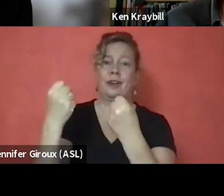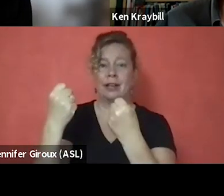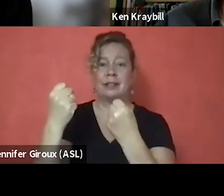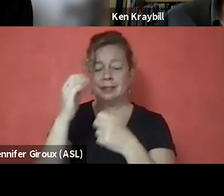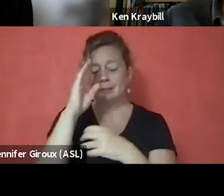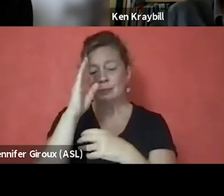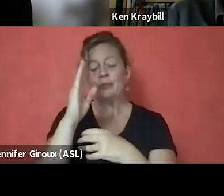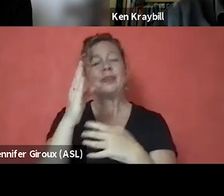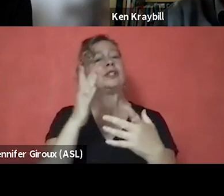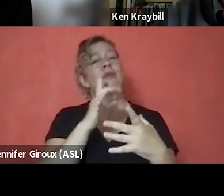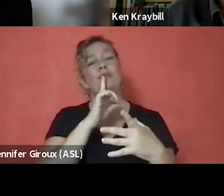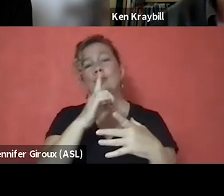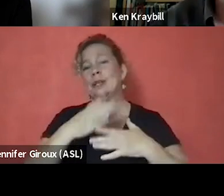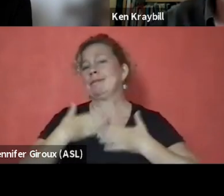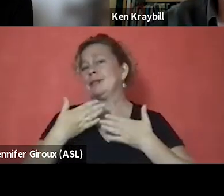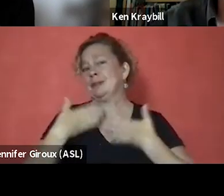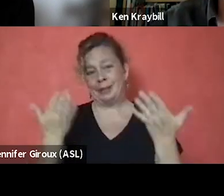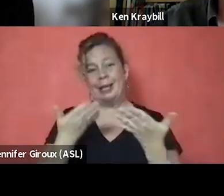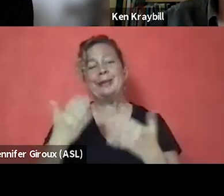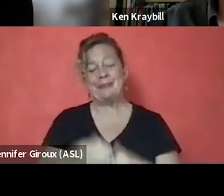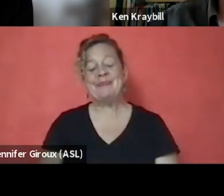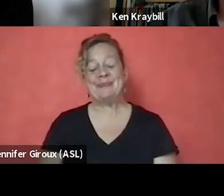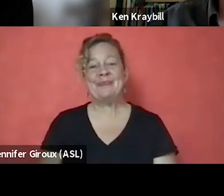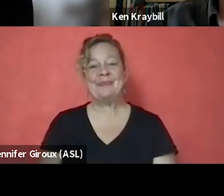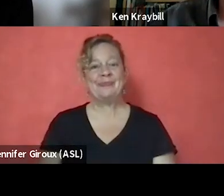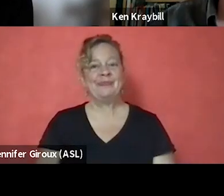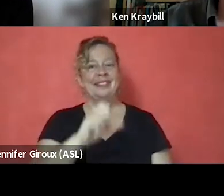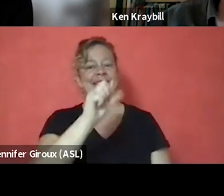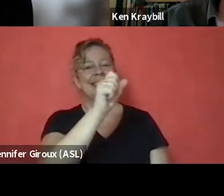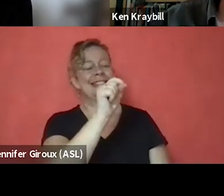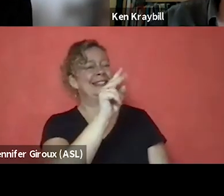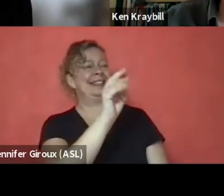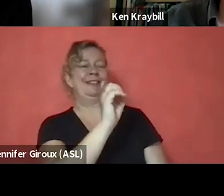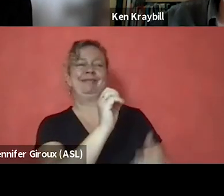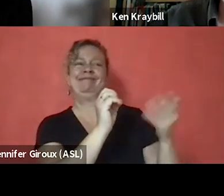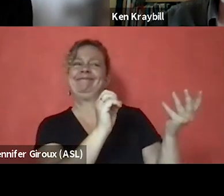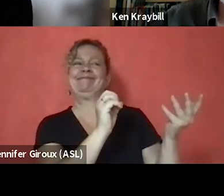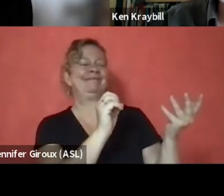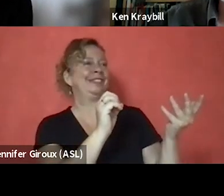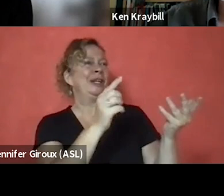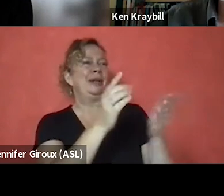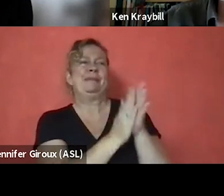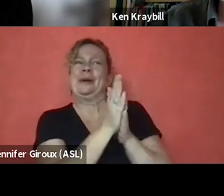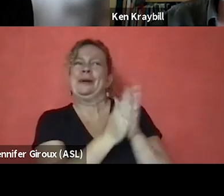So, I'm really pleased to be here. [JC] Steve, you've motivated me to add one thing.